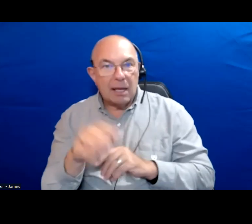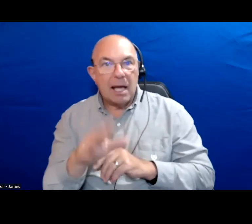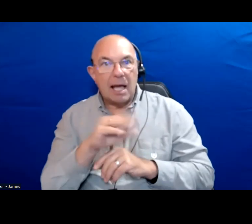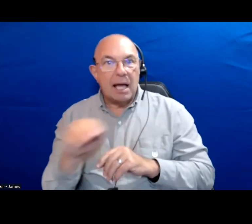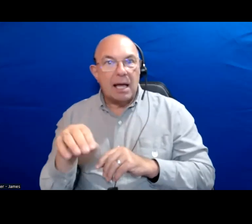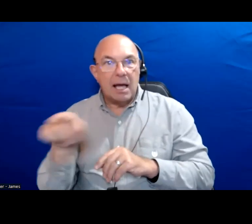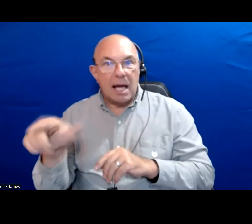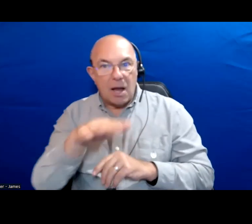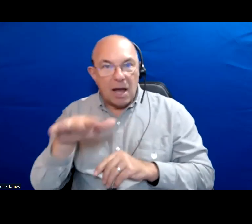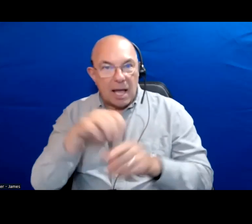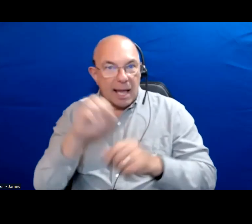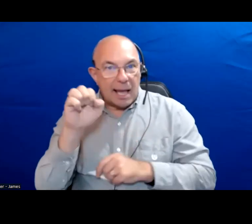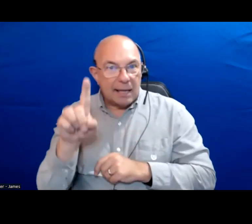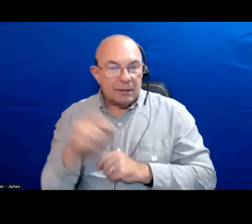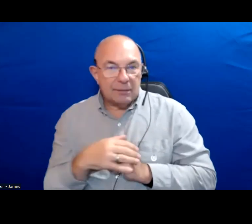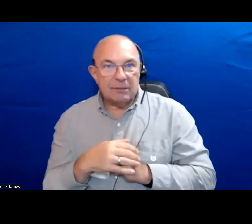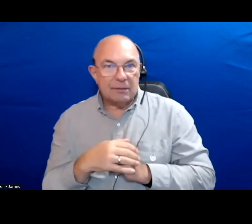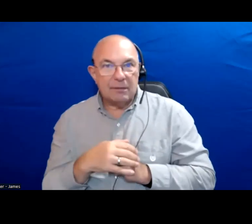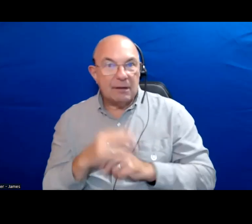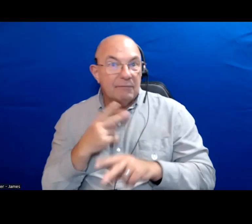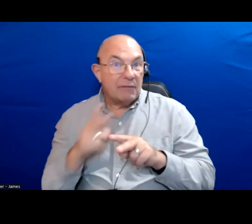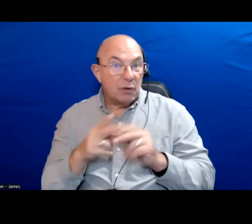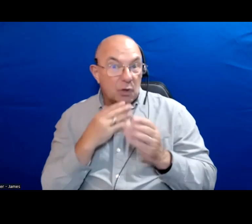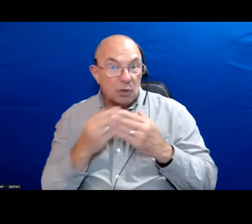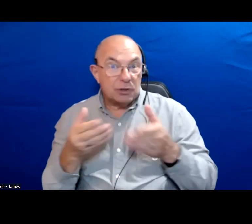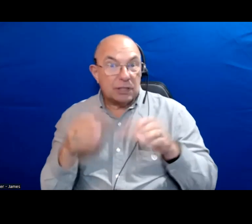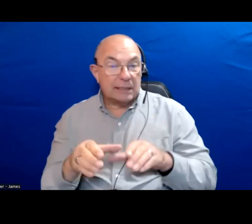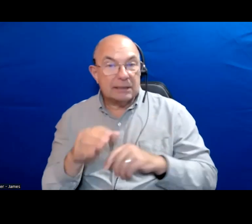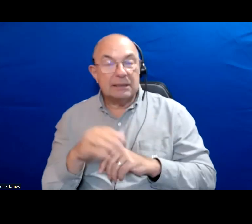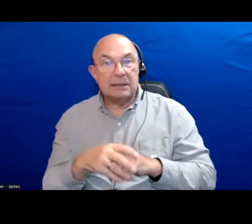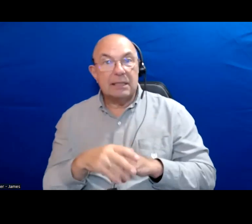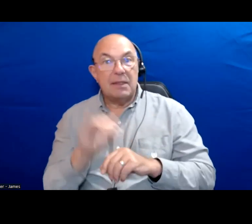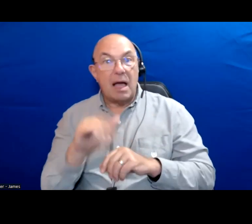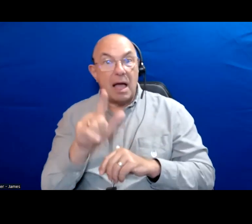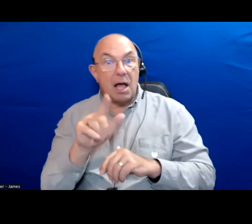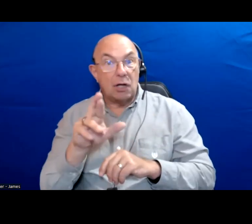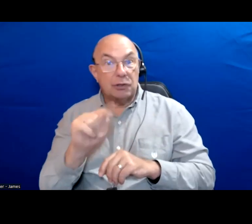area. There is a very good chance that by the time the LRT is completed there will be no Black